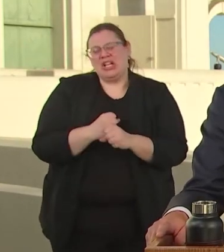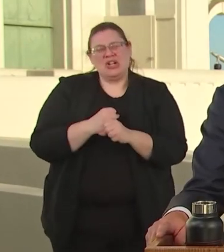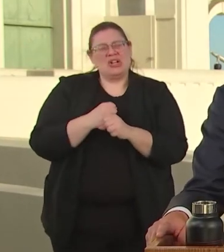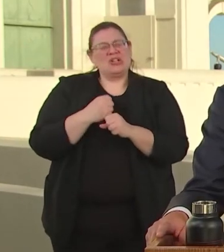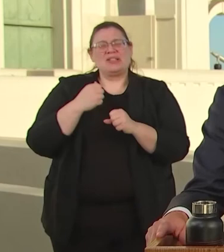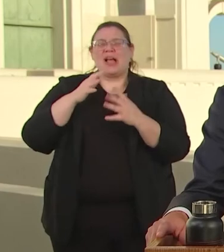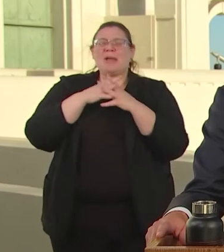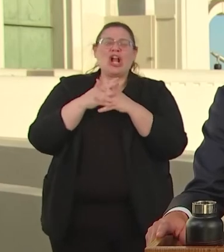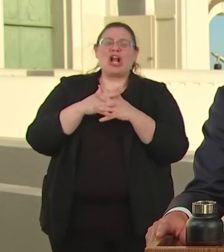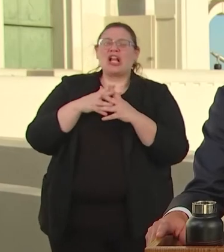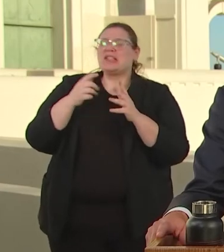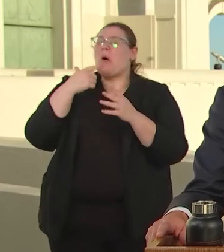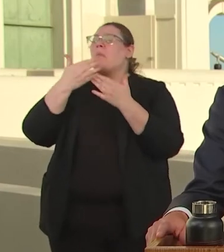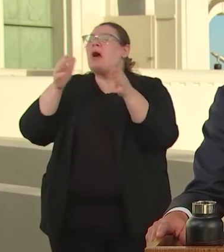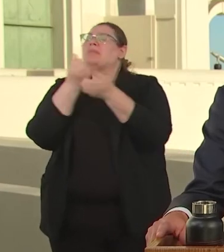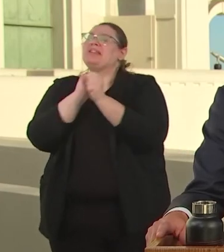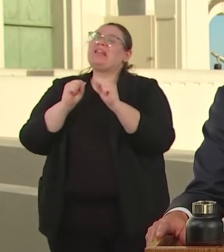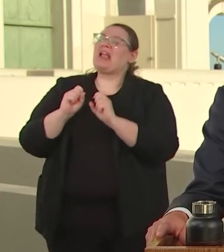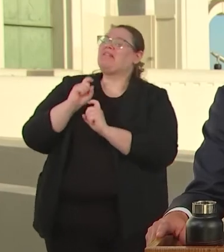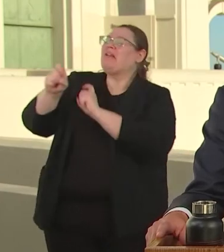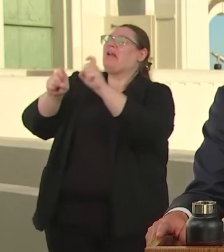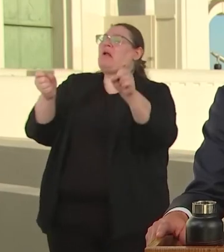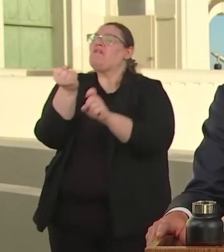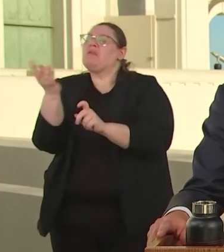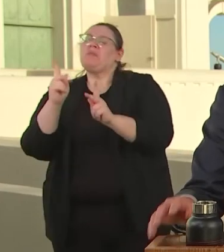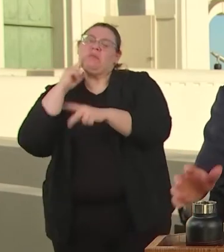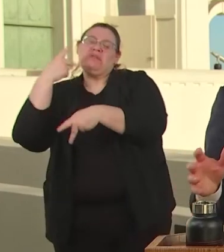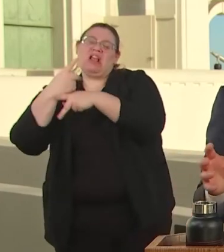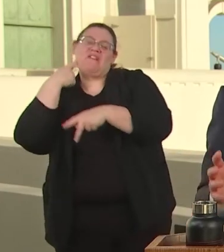AMERICA THAT OUTSOURCE PUBLIC SAFETY FOR A FEW.